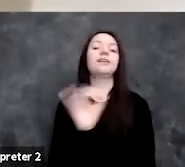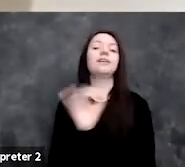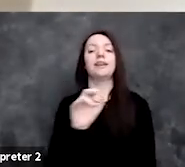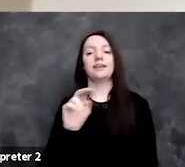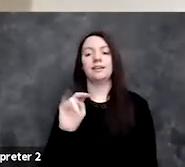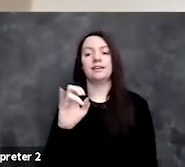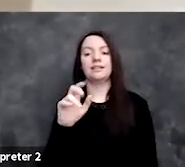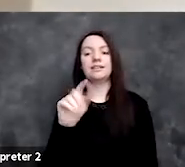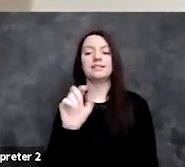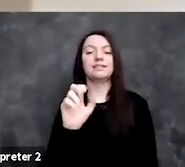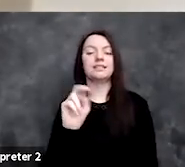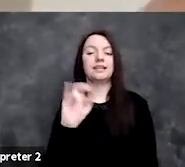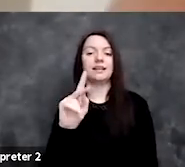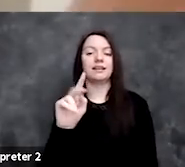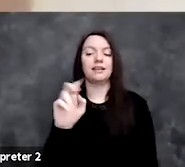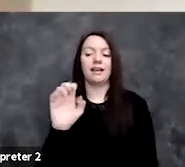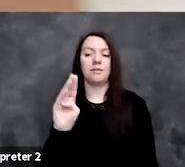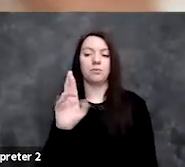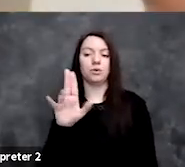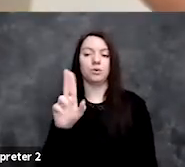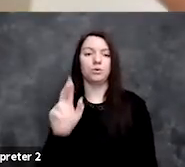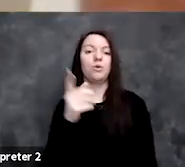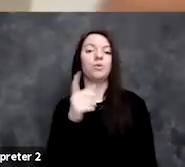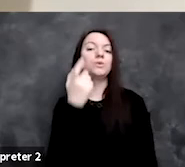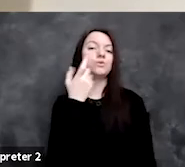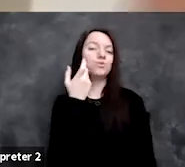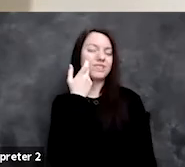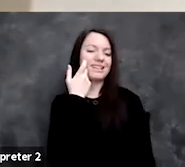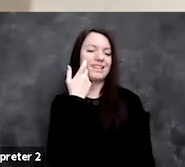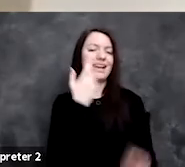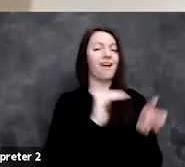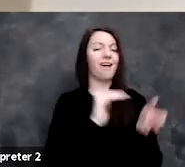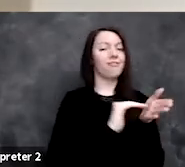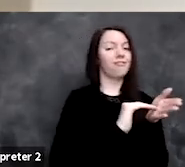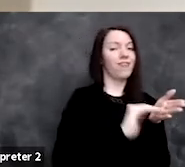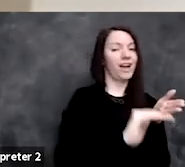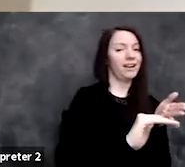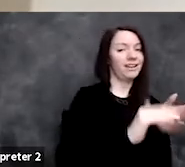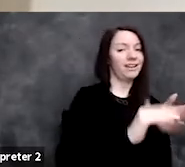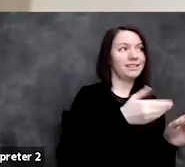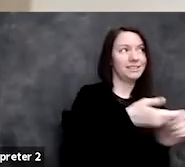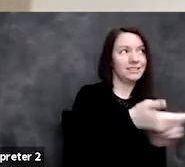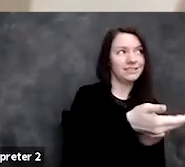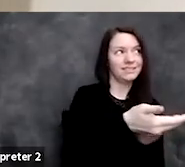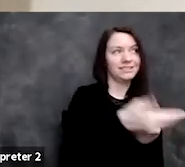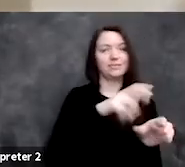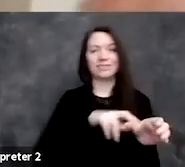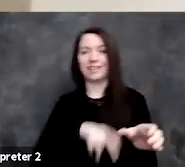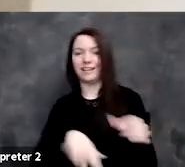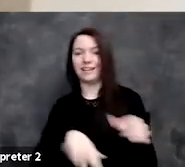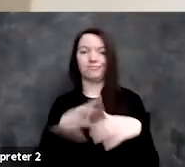who was recently fired/resignated from Google because she wanted to publish a paper